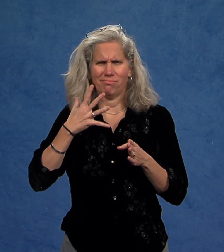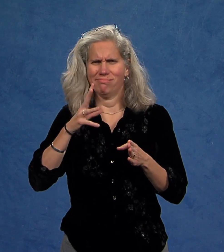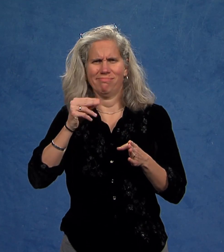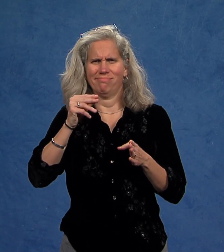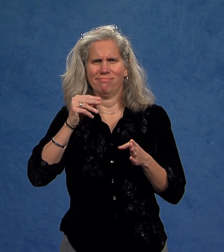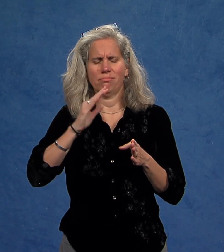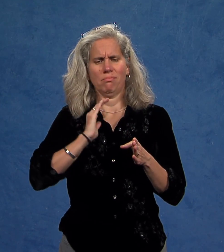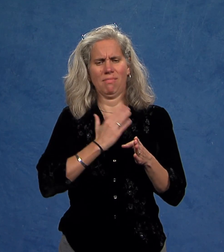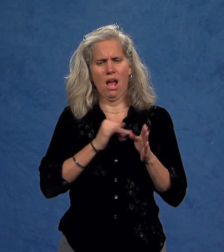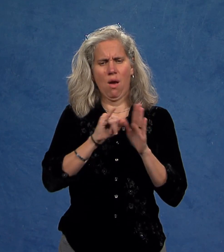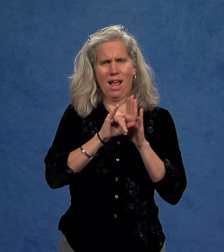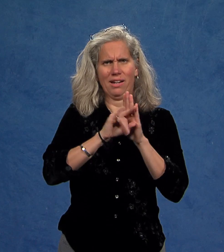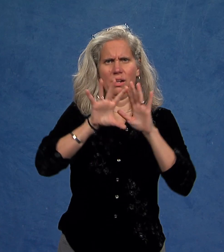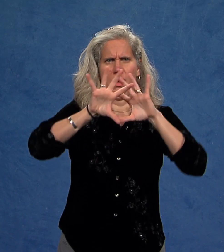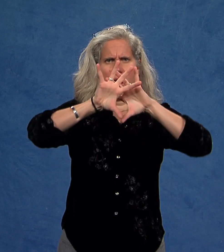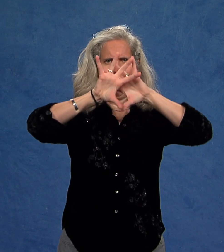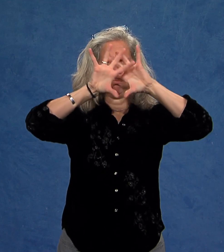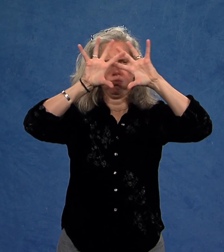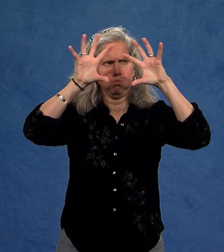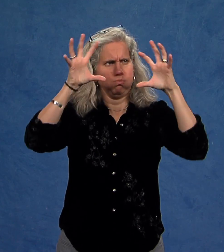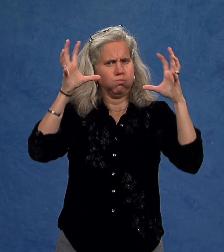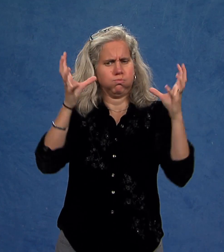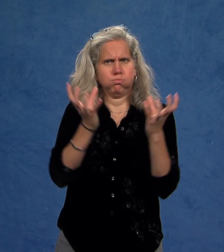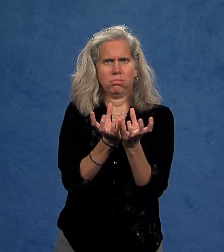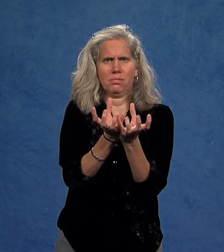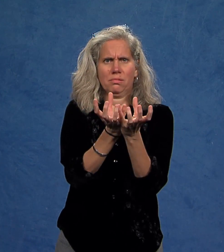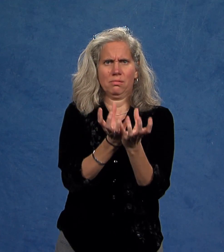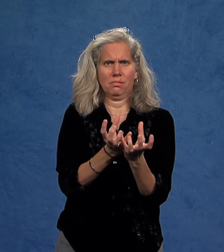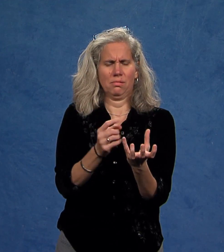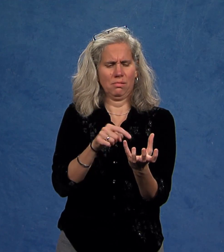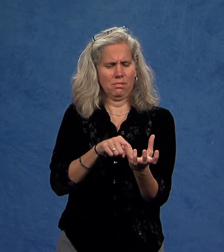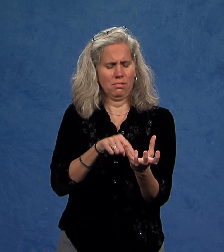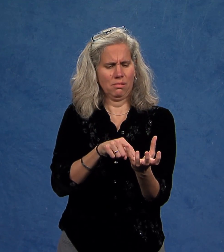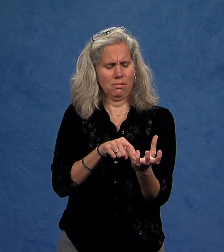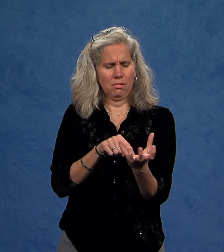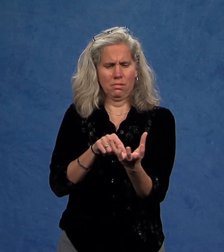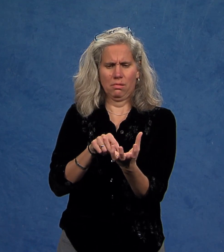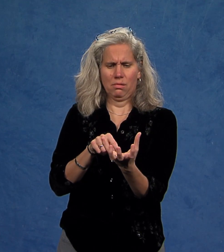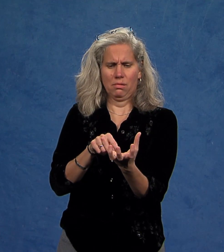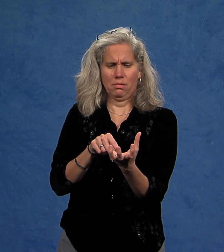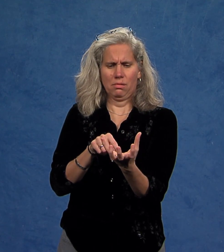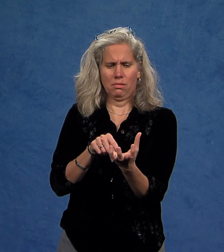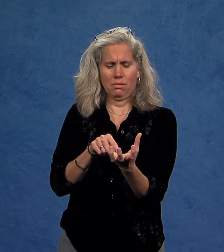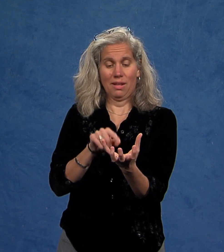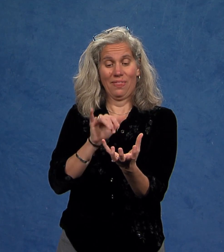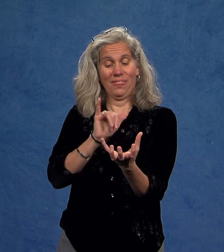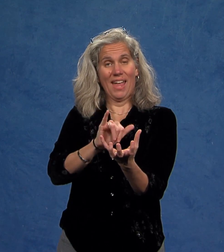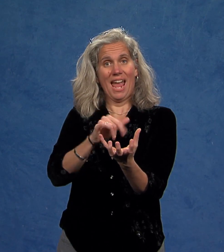but we are rather one of many identities.